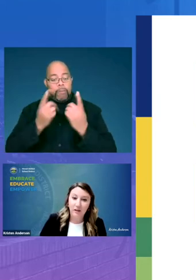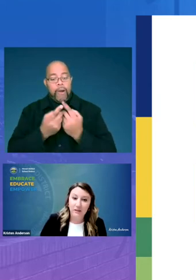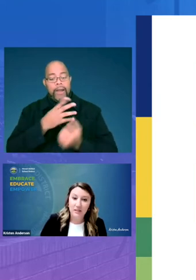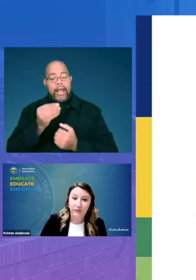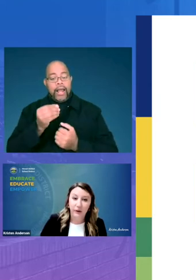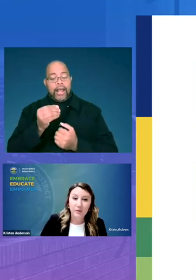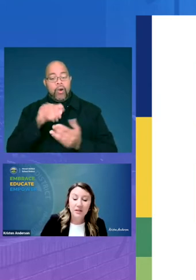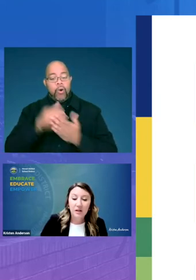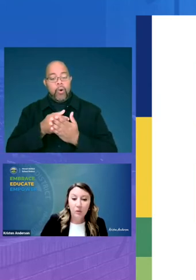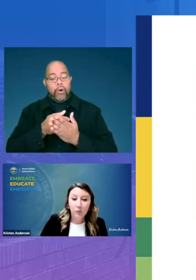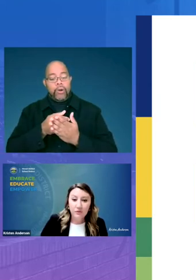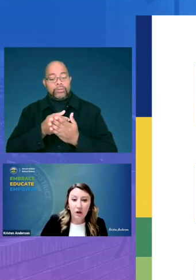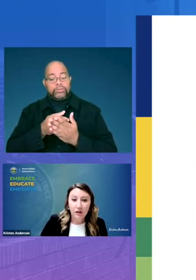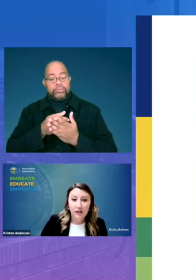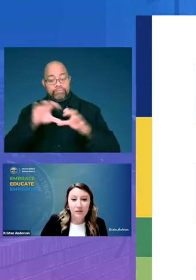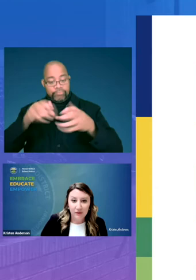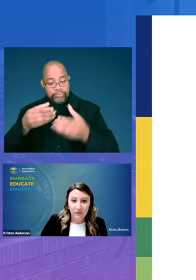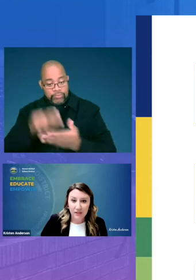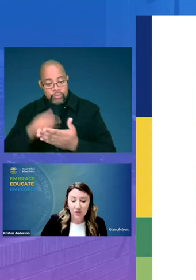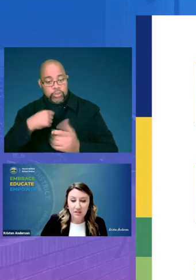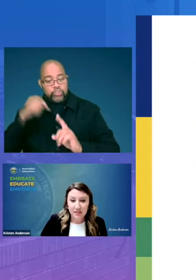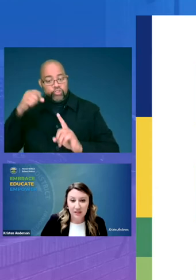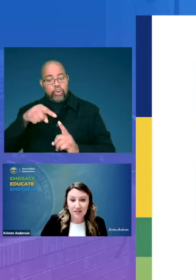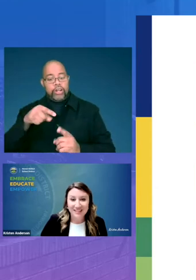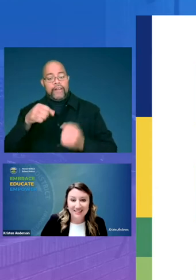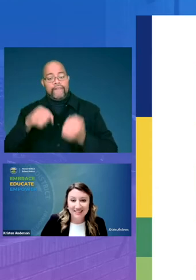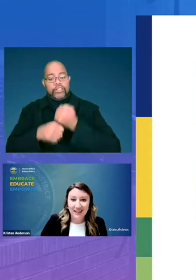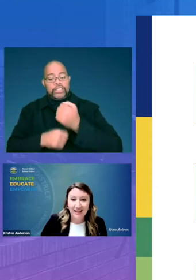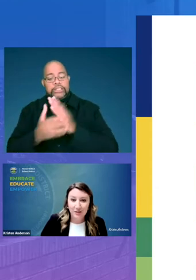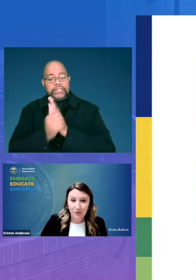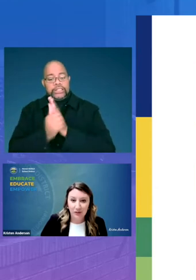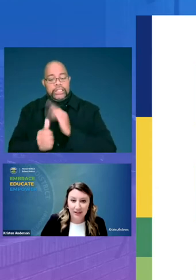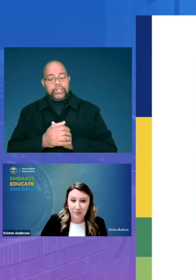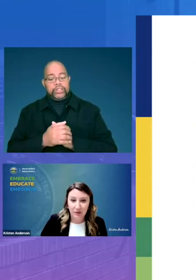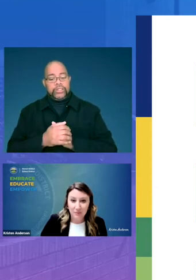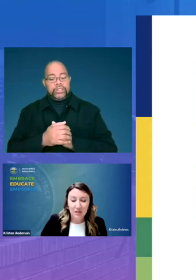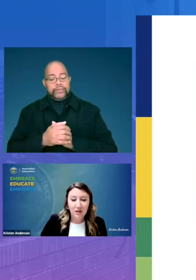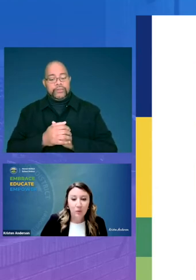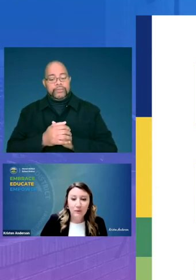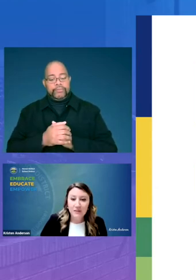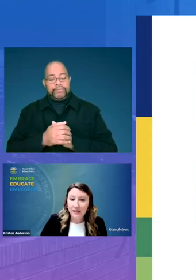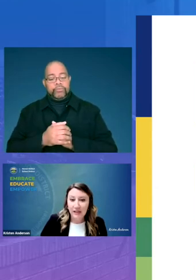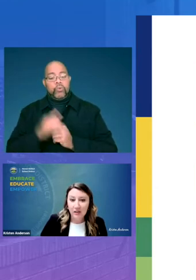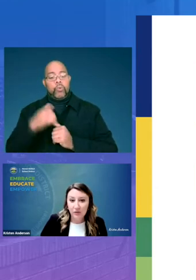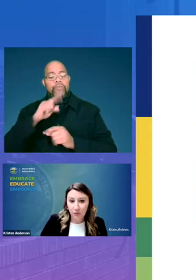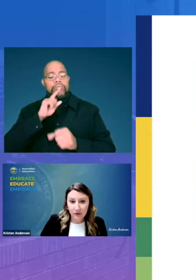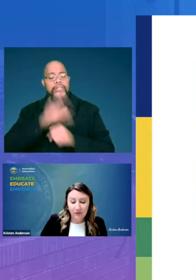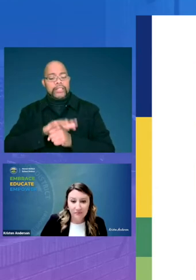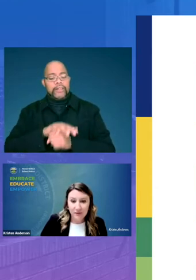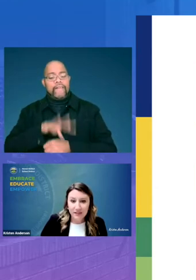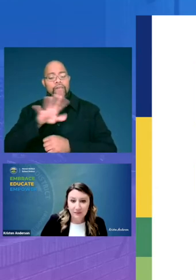these folks we've targeted the foundational skills in tk2 classrooms we've dedicated 45 minutes a